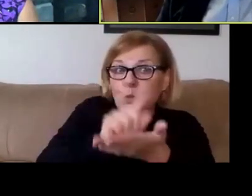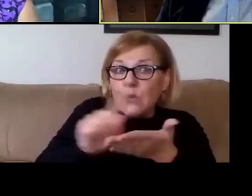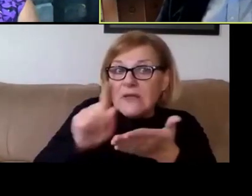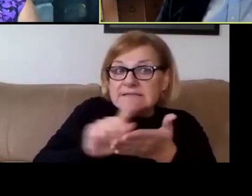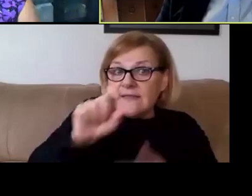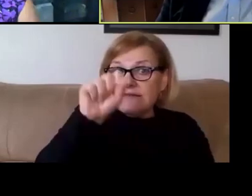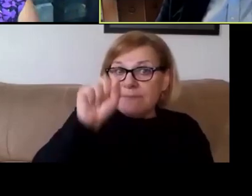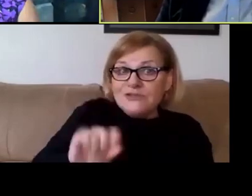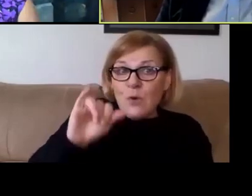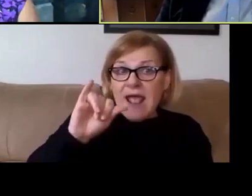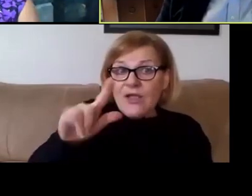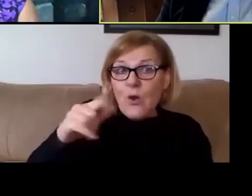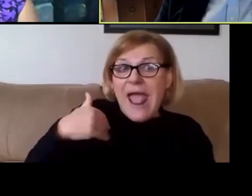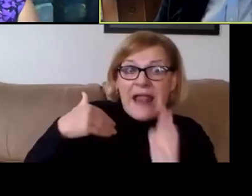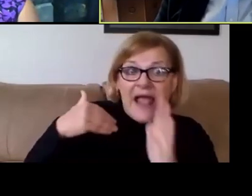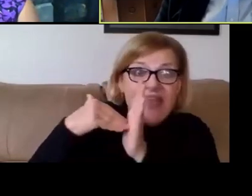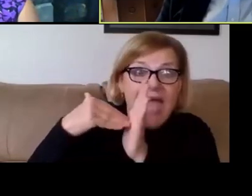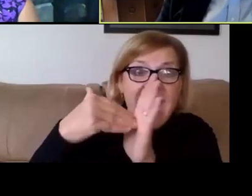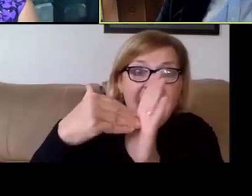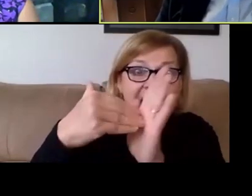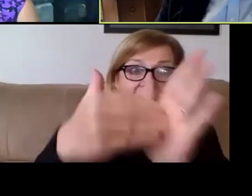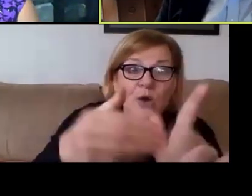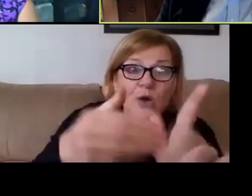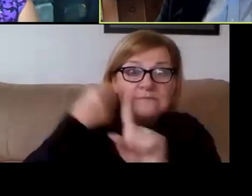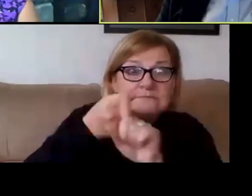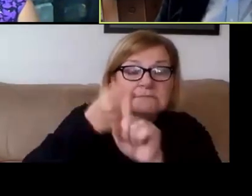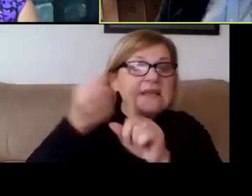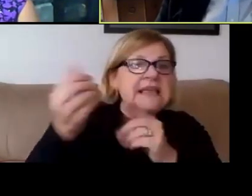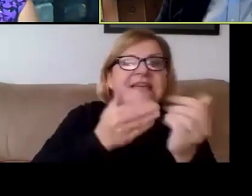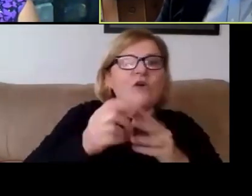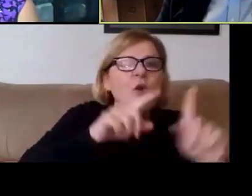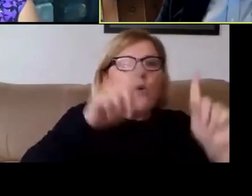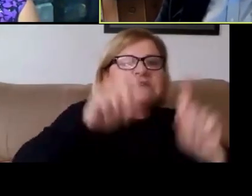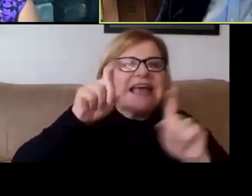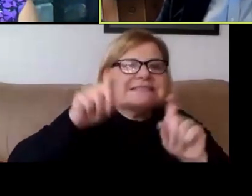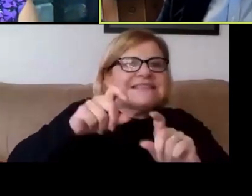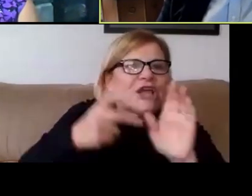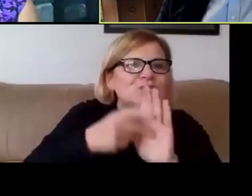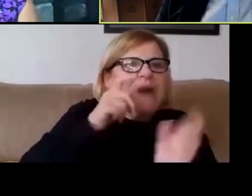Illinois had thousands of cases despite the fact they were testing everybody twice a week.